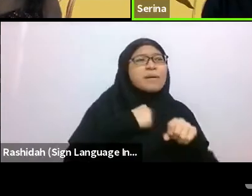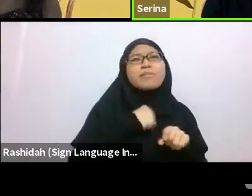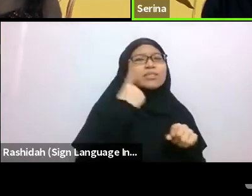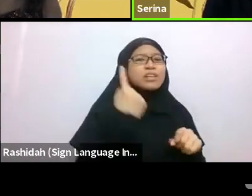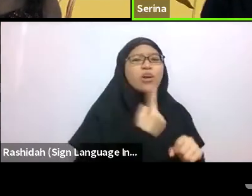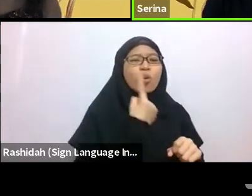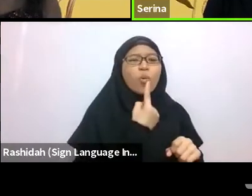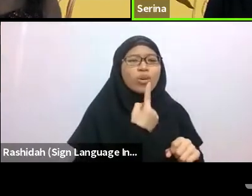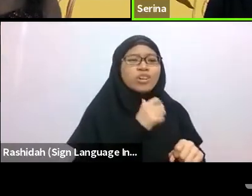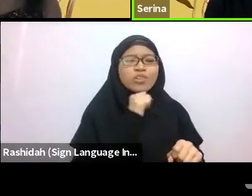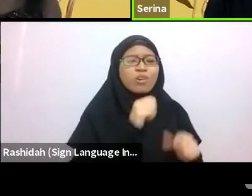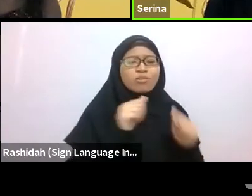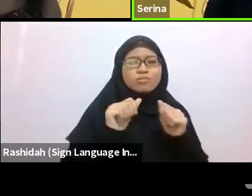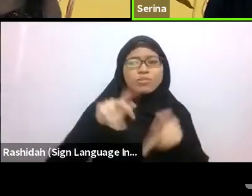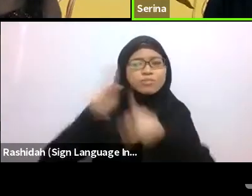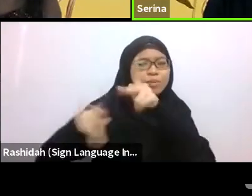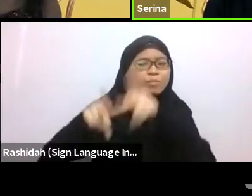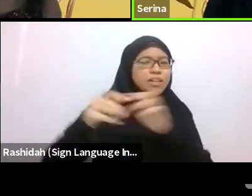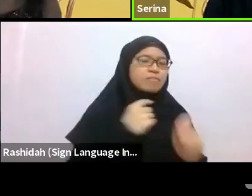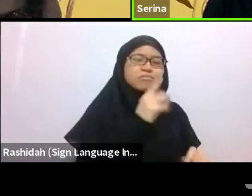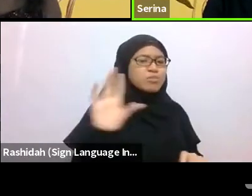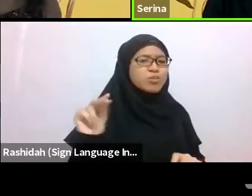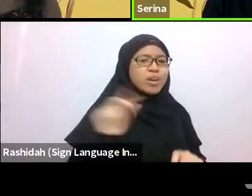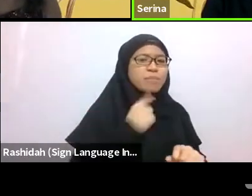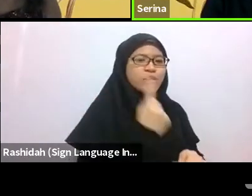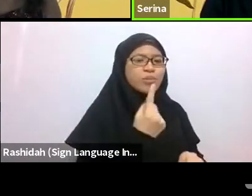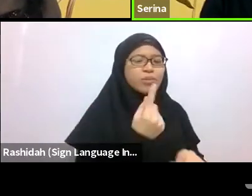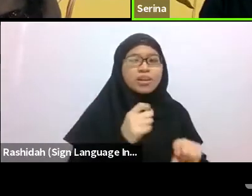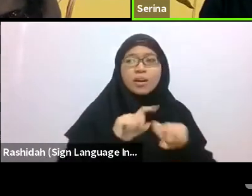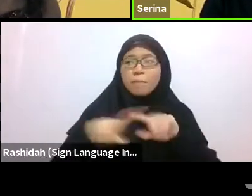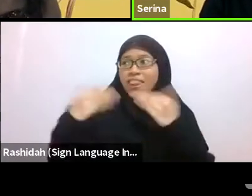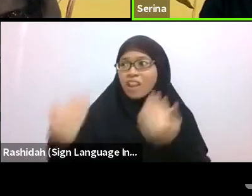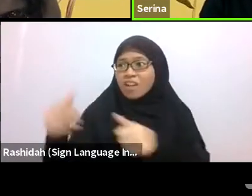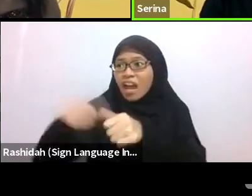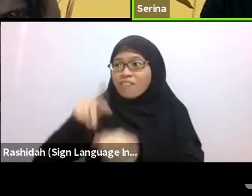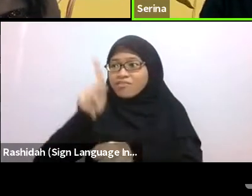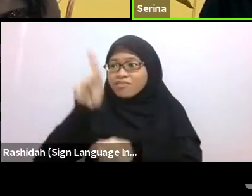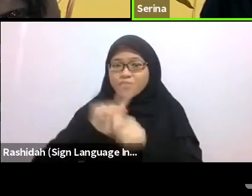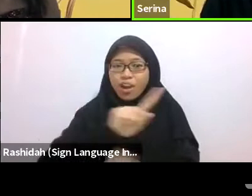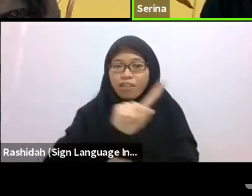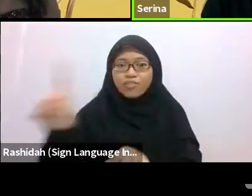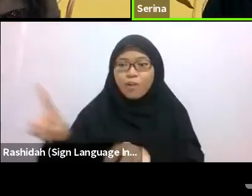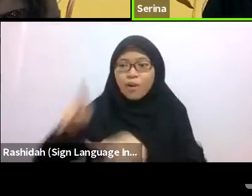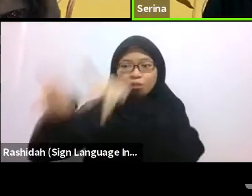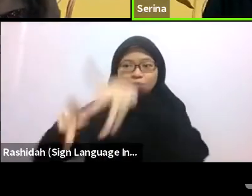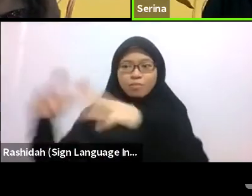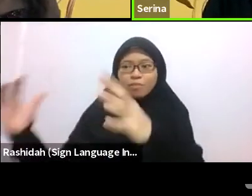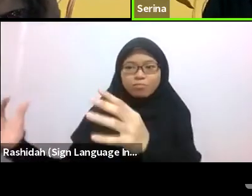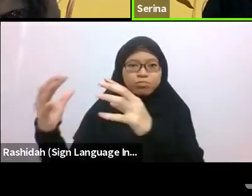And you can’t ignore then, because then you’re arrogant, so you just kind of need to be nice to everybody whether you like them or not.